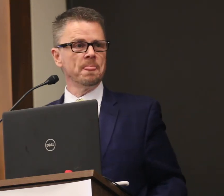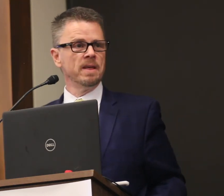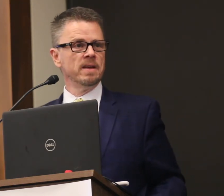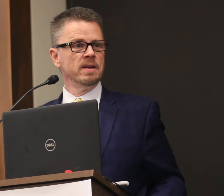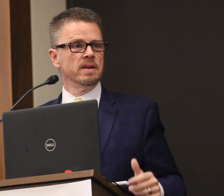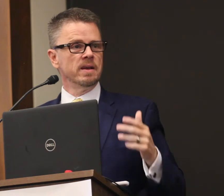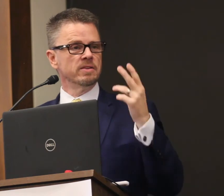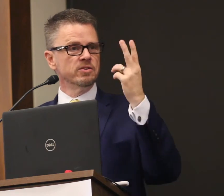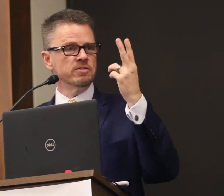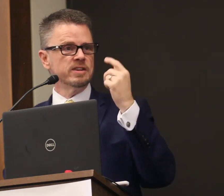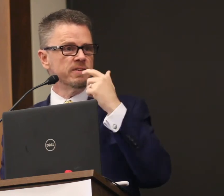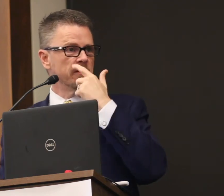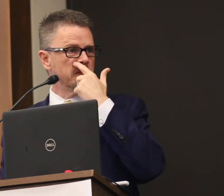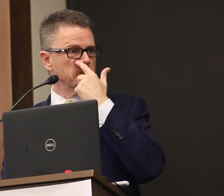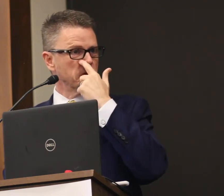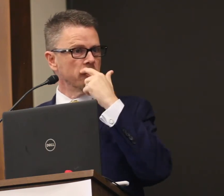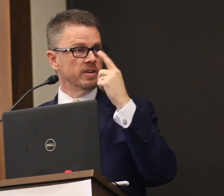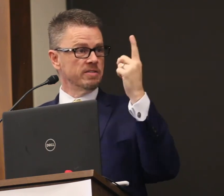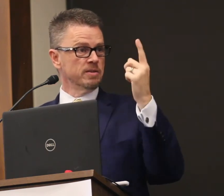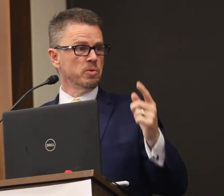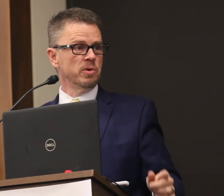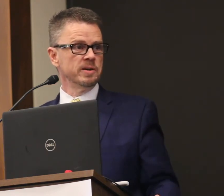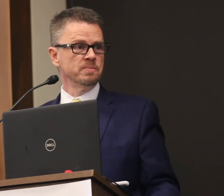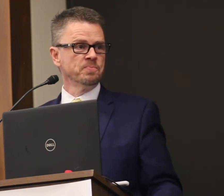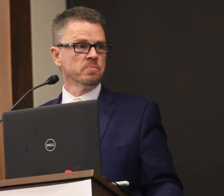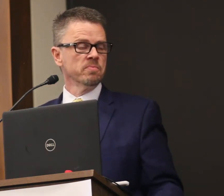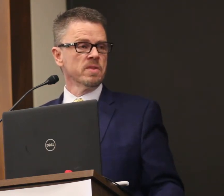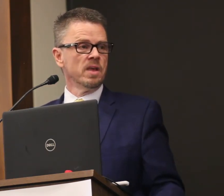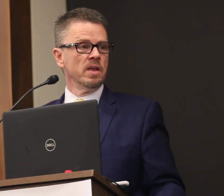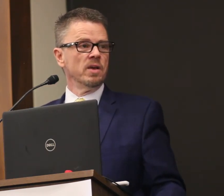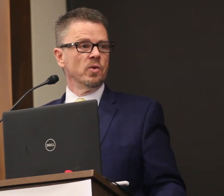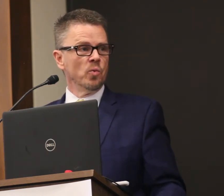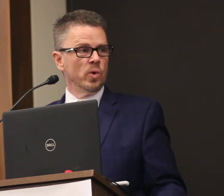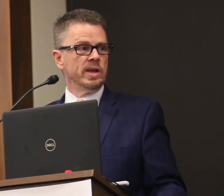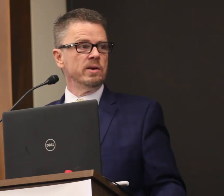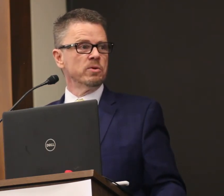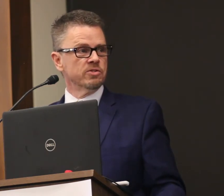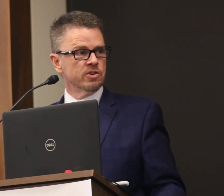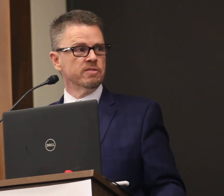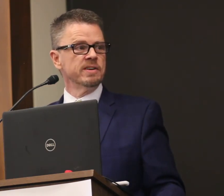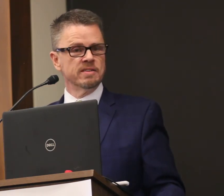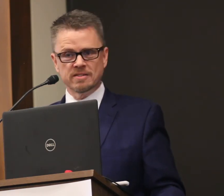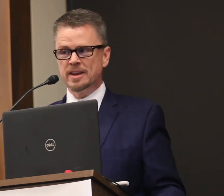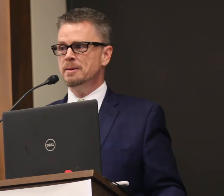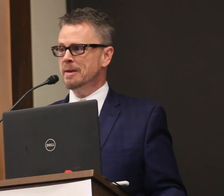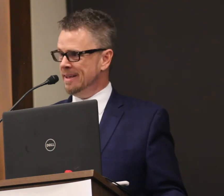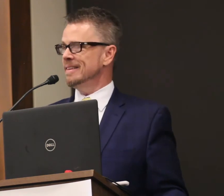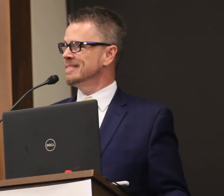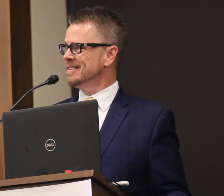Two significant things occurred to us, number one, we were serving the same kids.